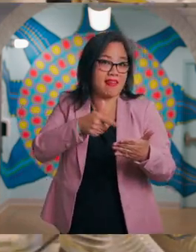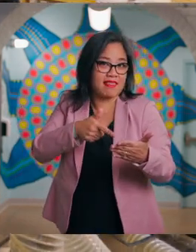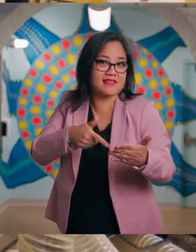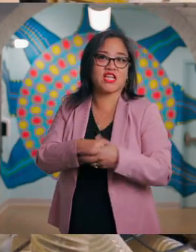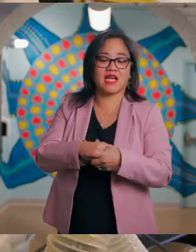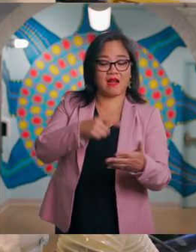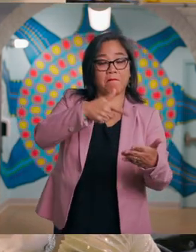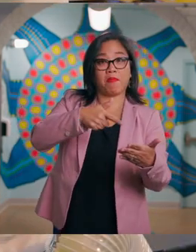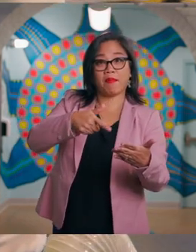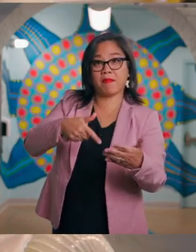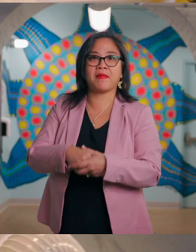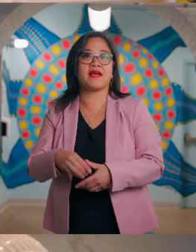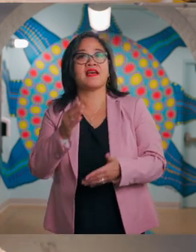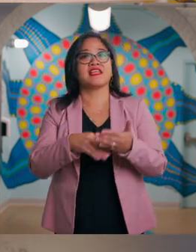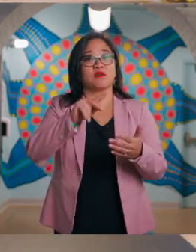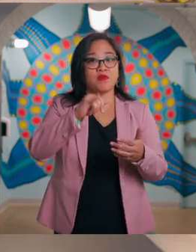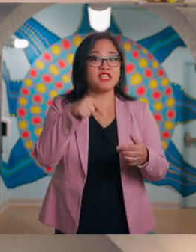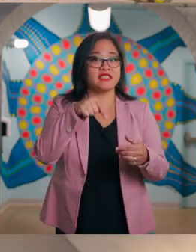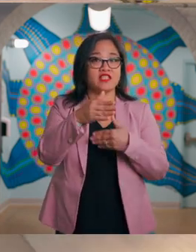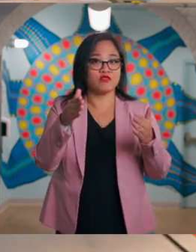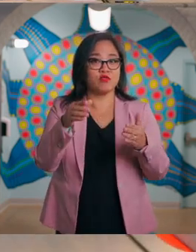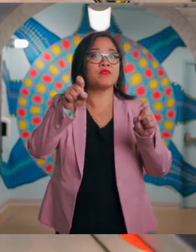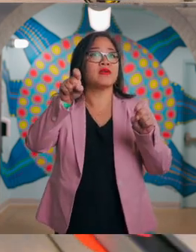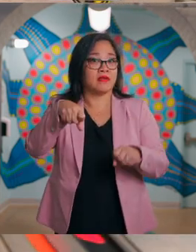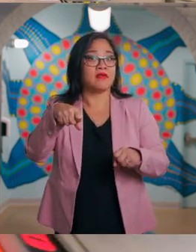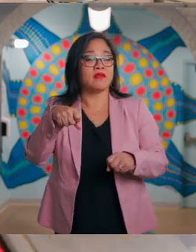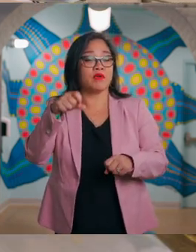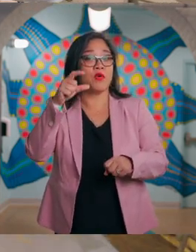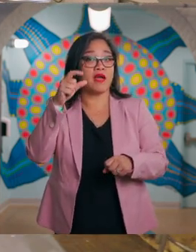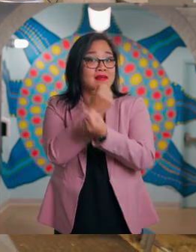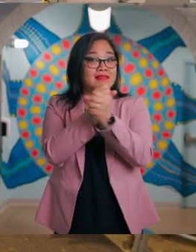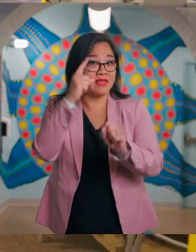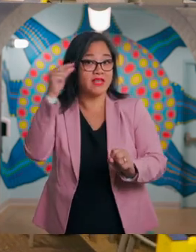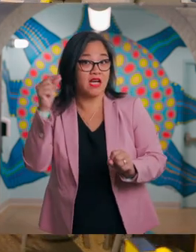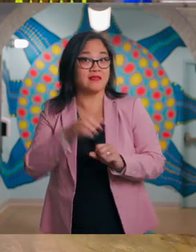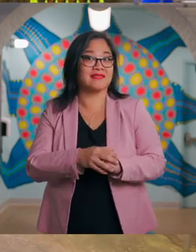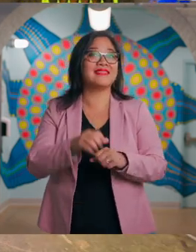Some projects in this room can require safety goggles and be loud.